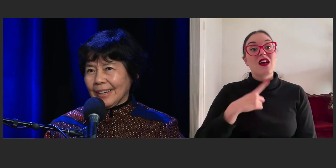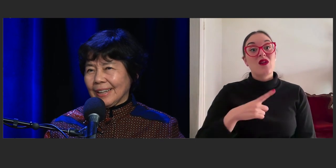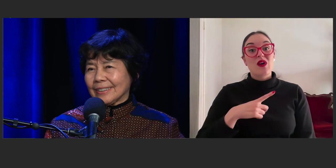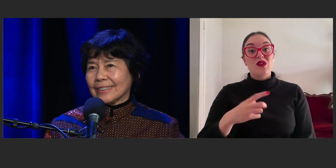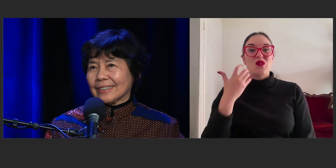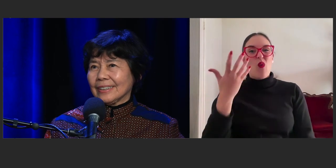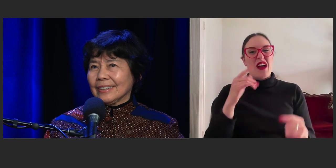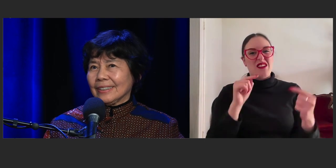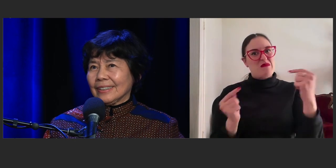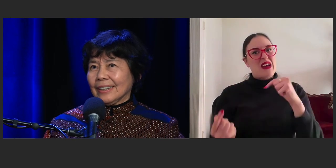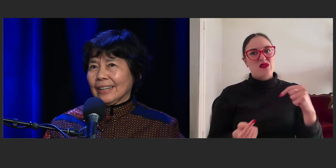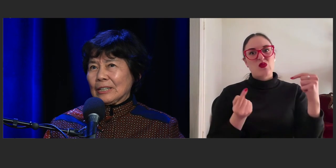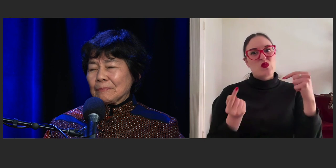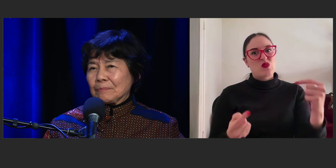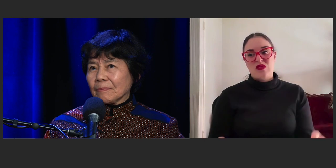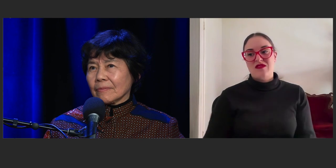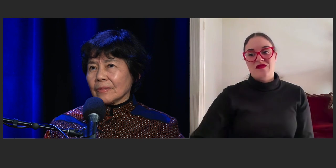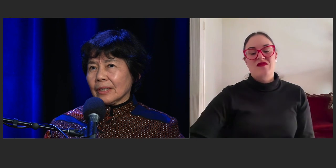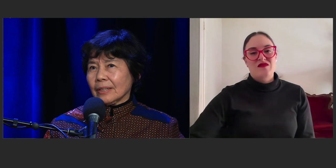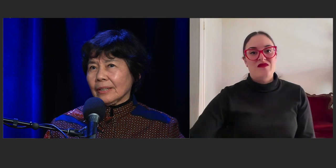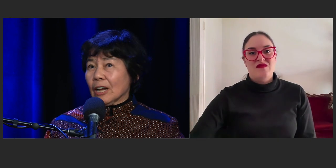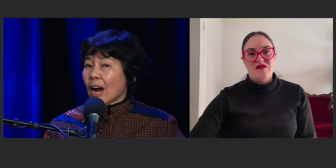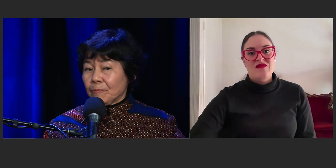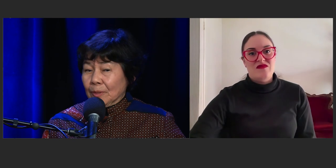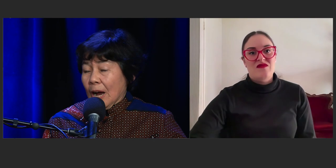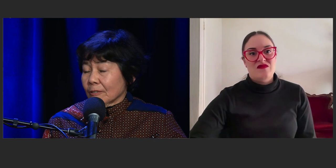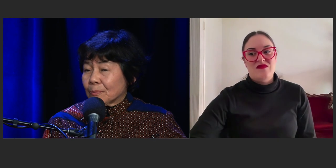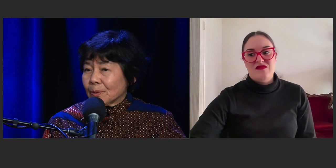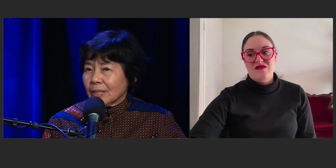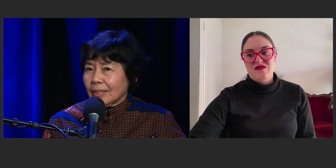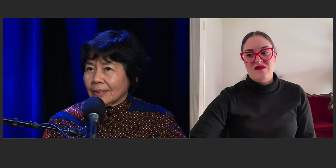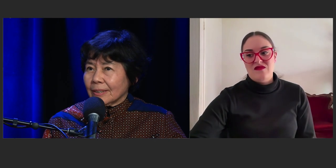And yeah, I was born here,